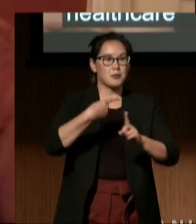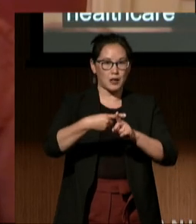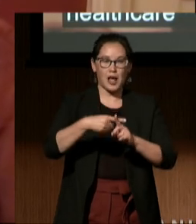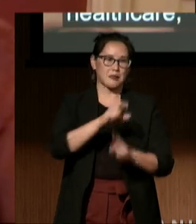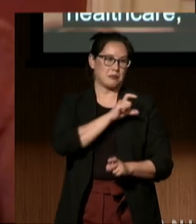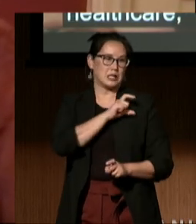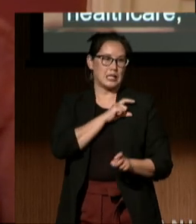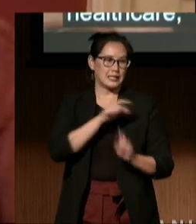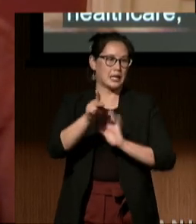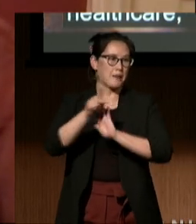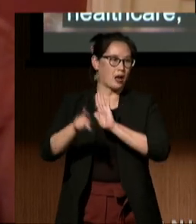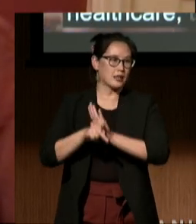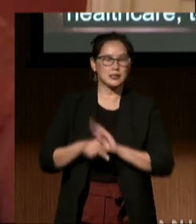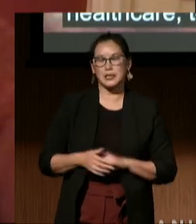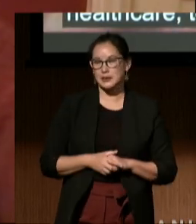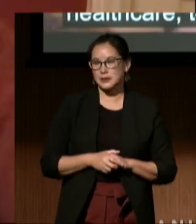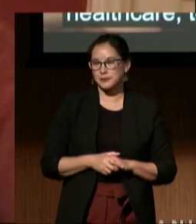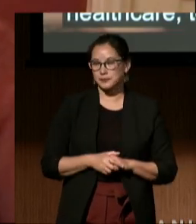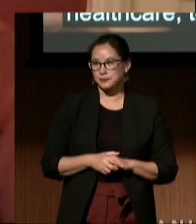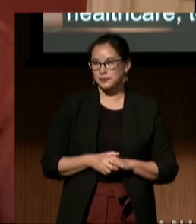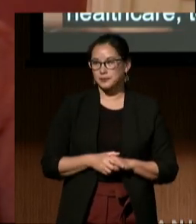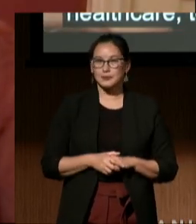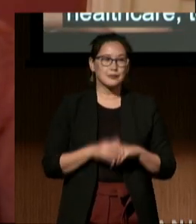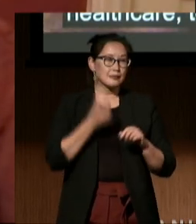Policy is like a 3D puzzle,